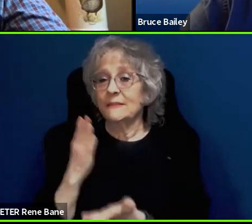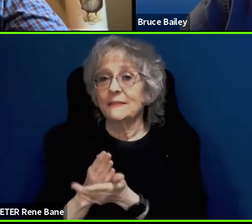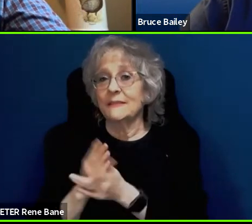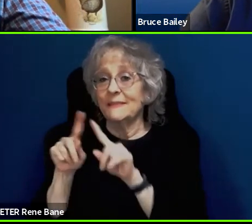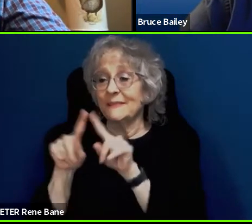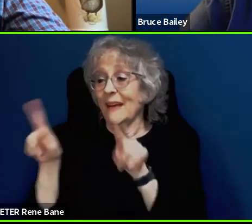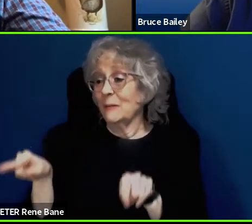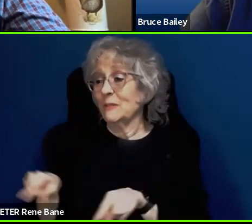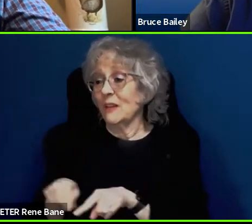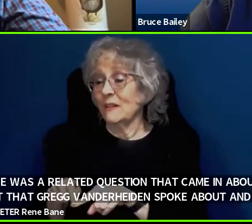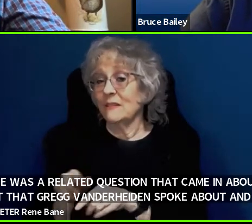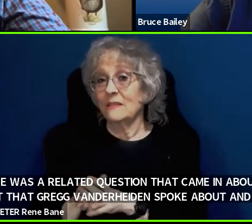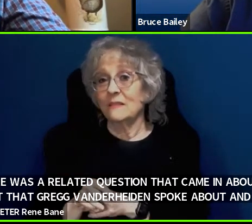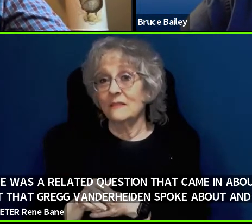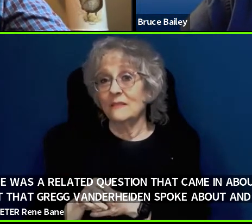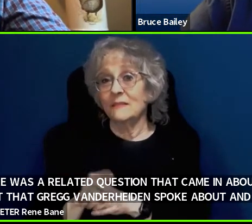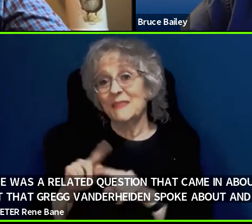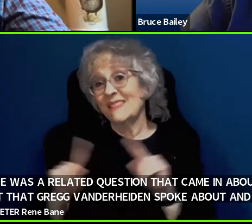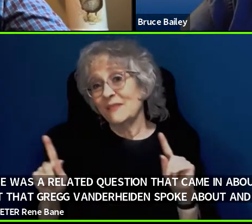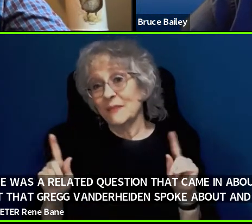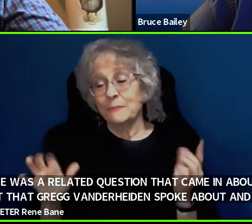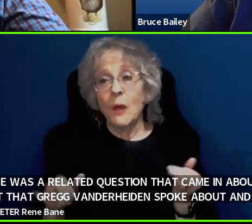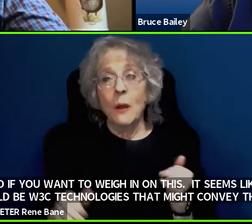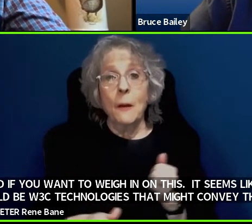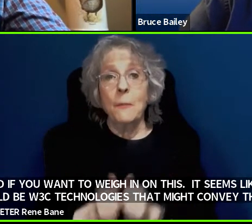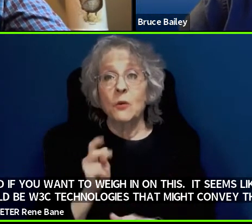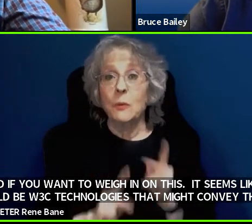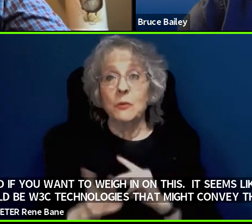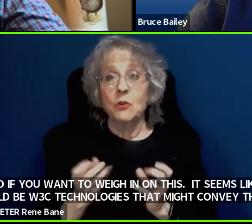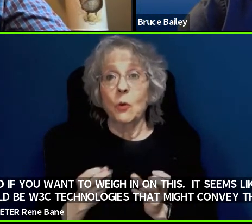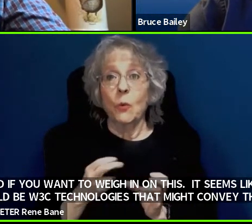But you know, most people you don't want getting out of your vehicle if you are stopped at a red